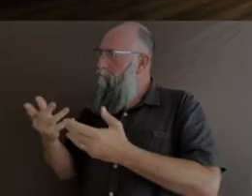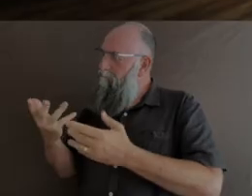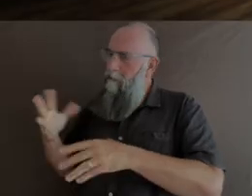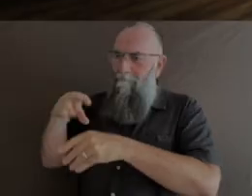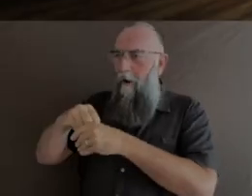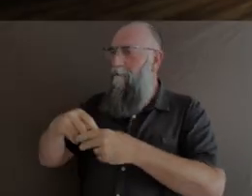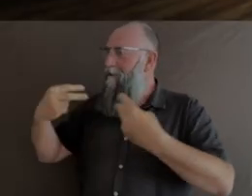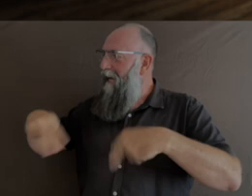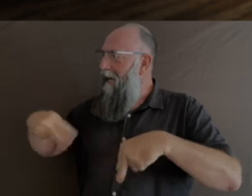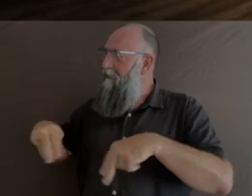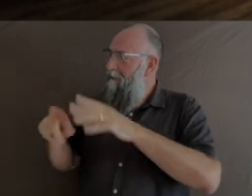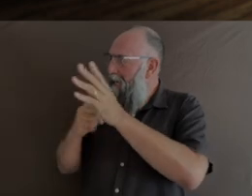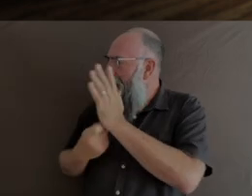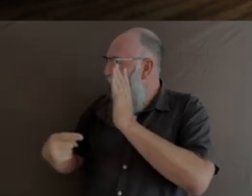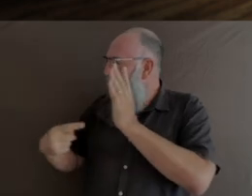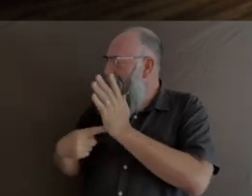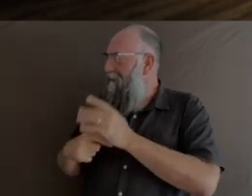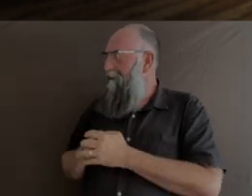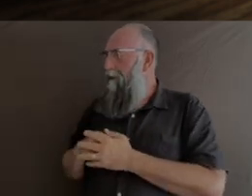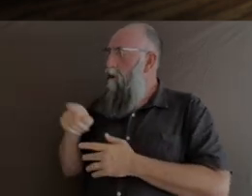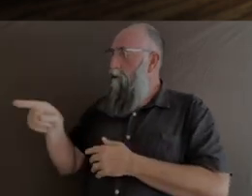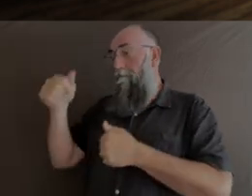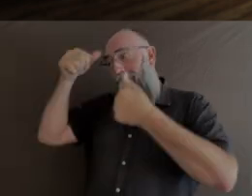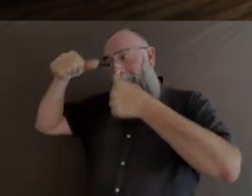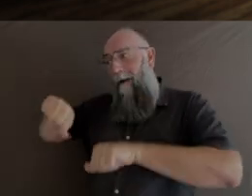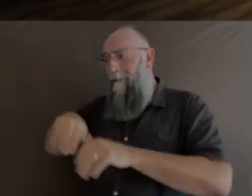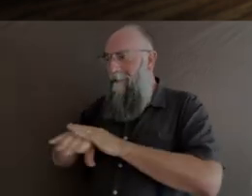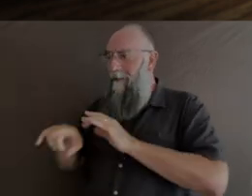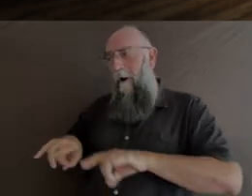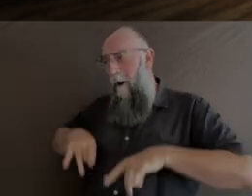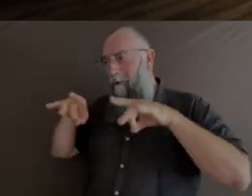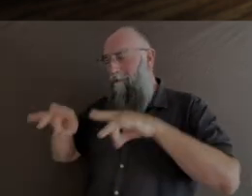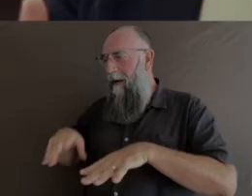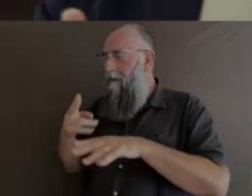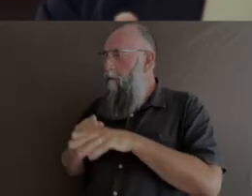I think you're particularly well known here in Australia for your extraordinary fusion of dance